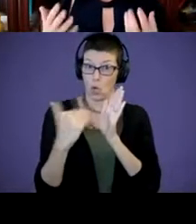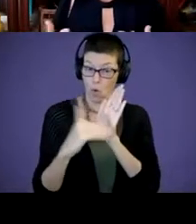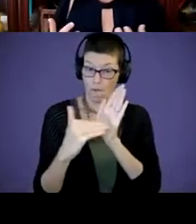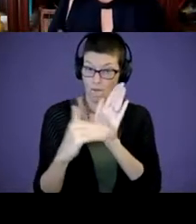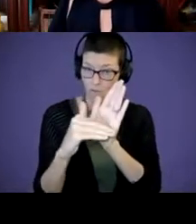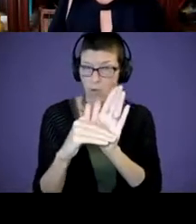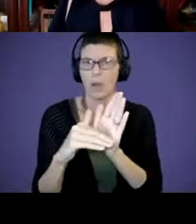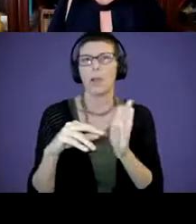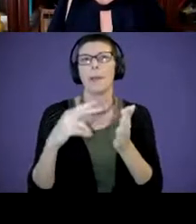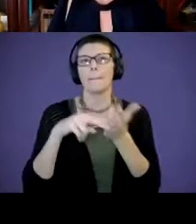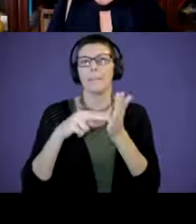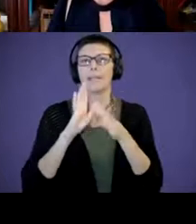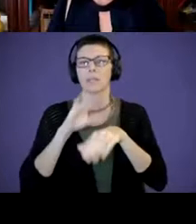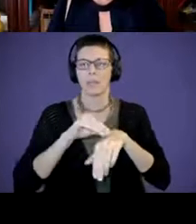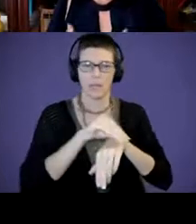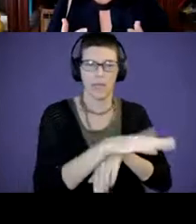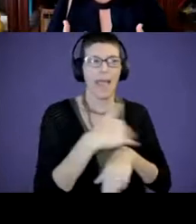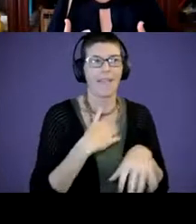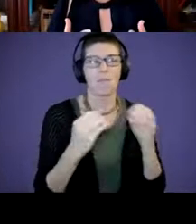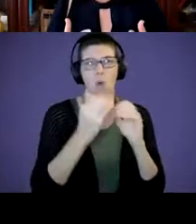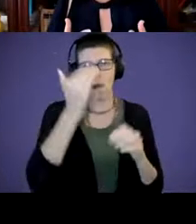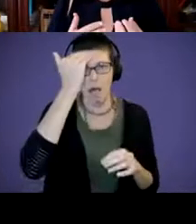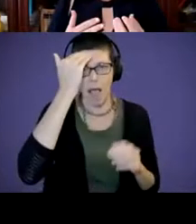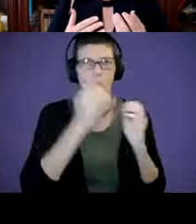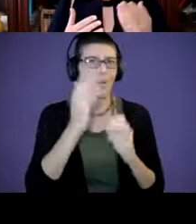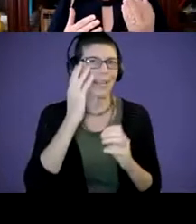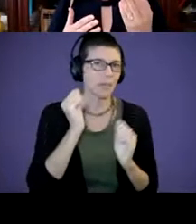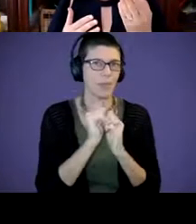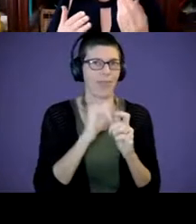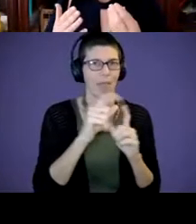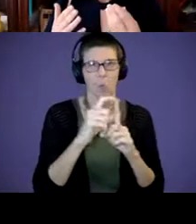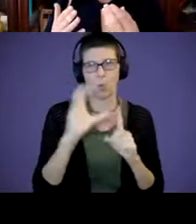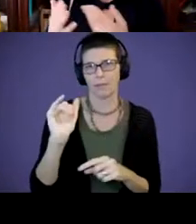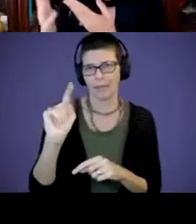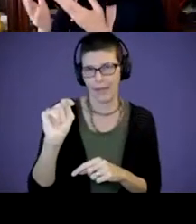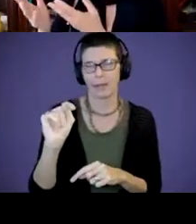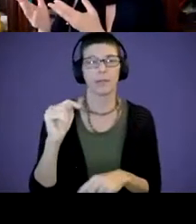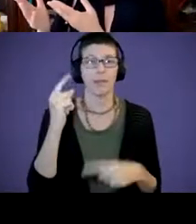experience the child gets about the word cat. Thinking about it again, Did they see a cat?